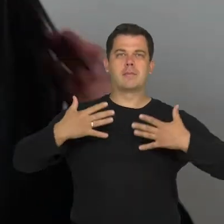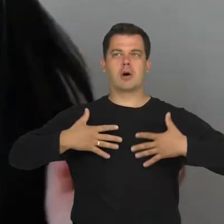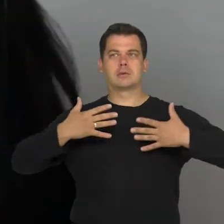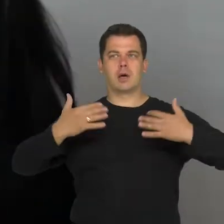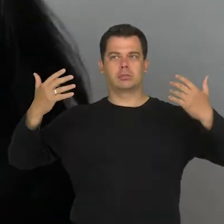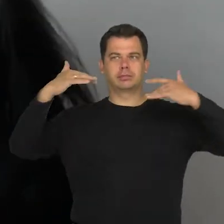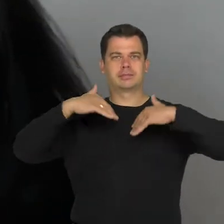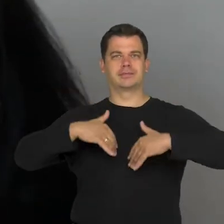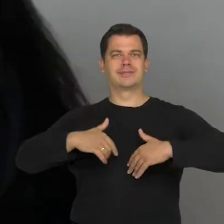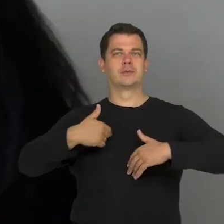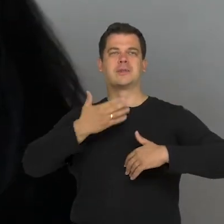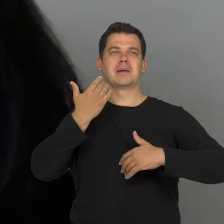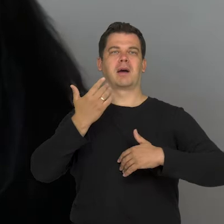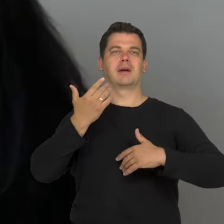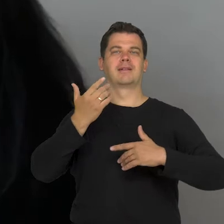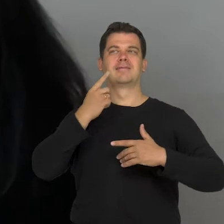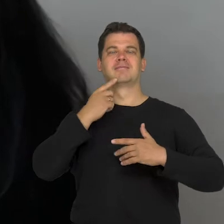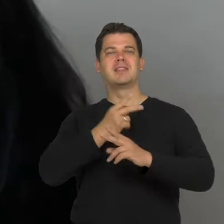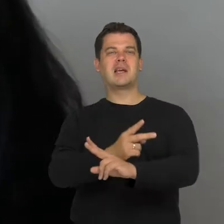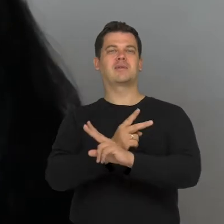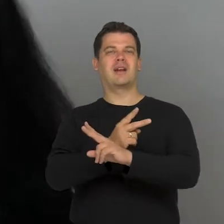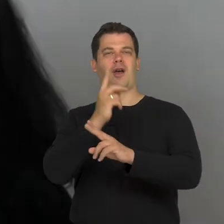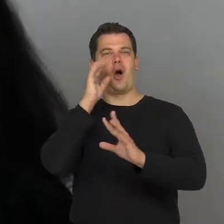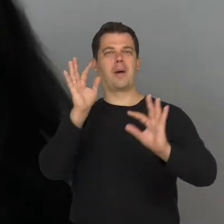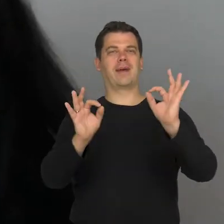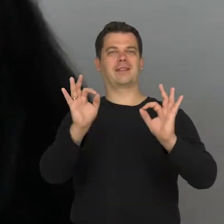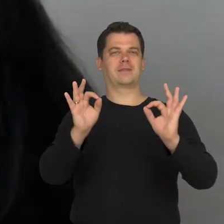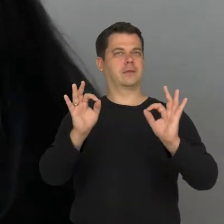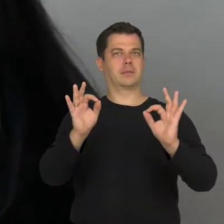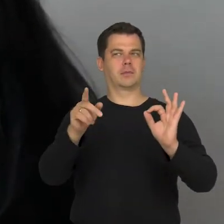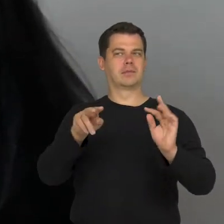It's not objective and neutral.